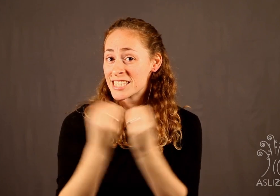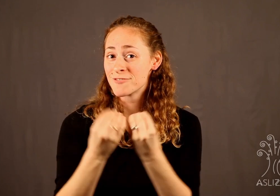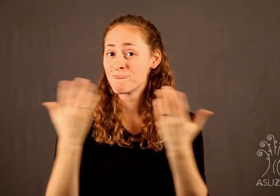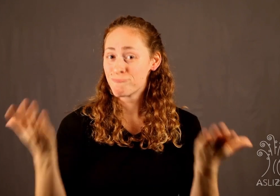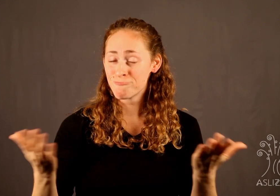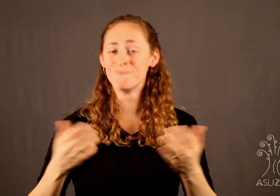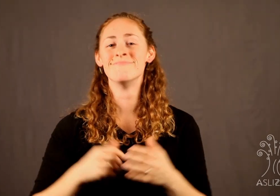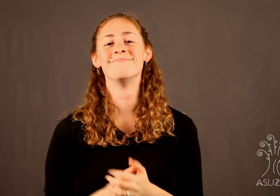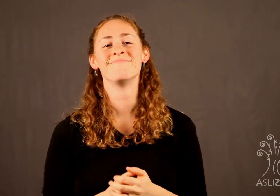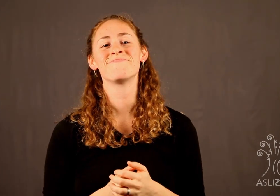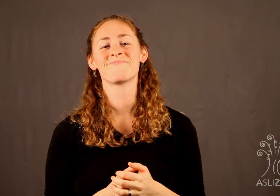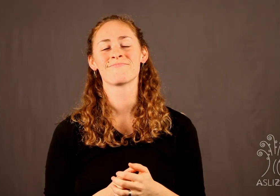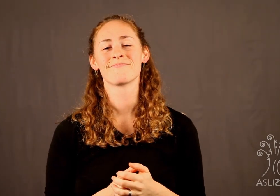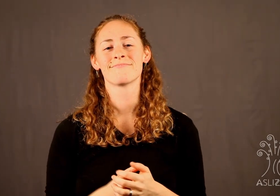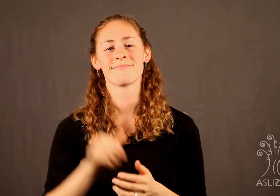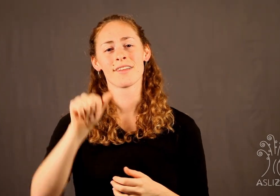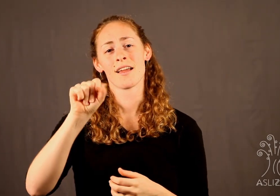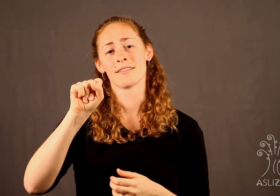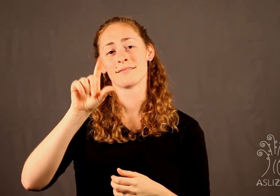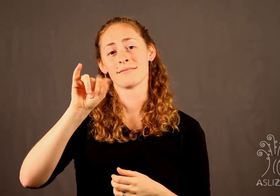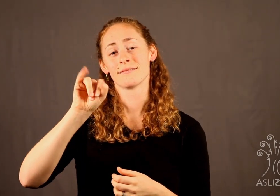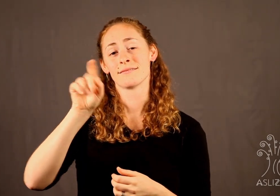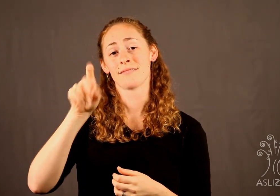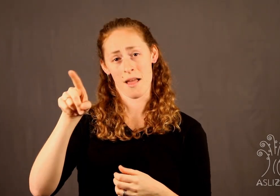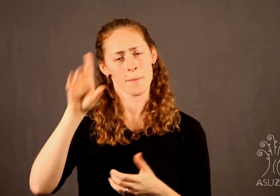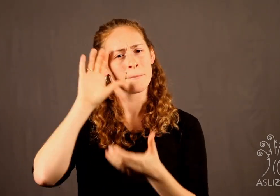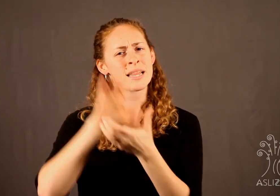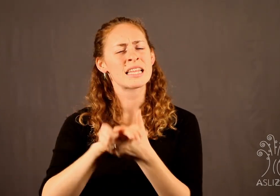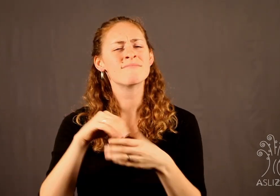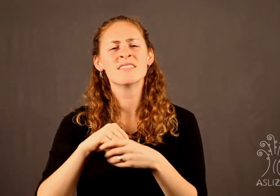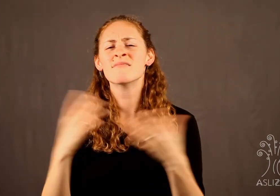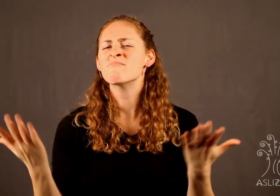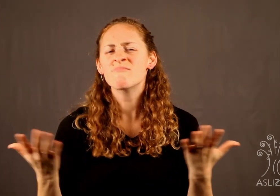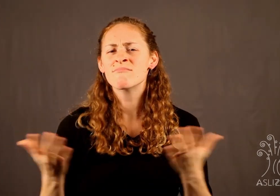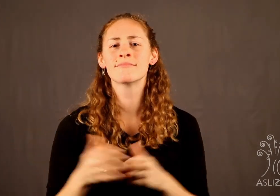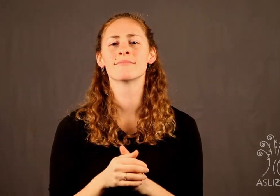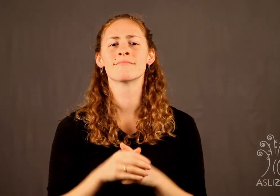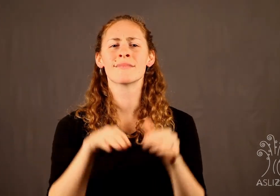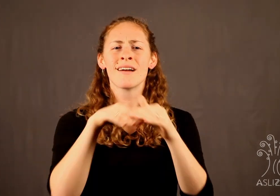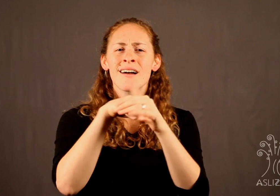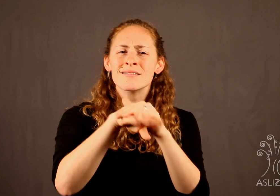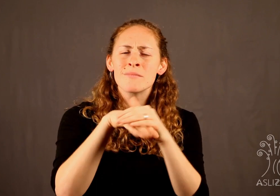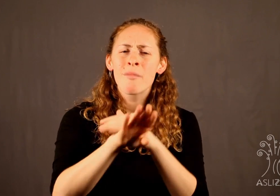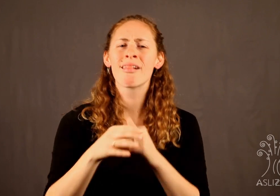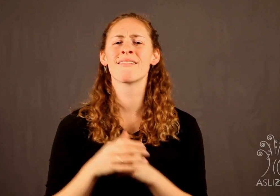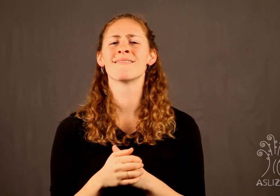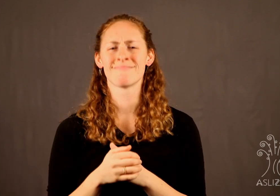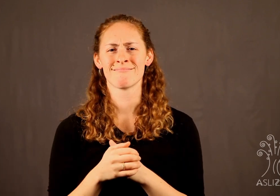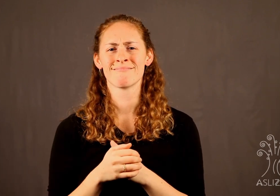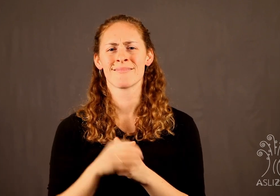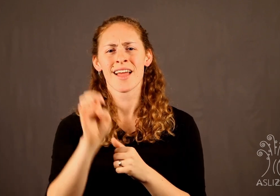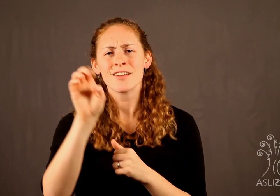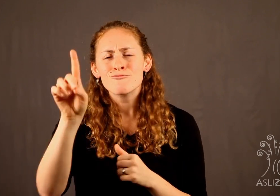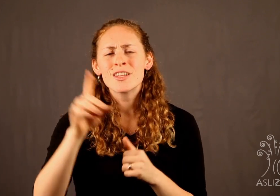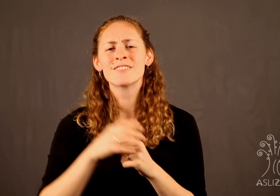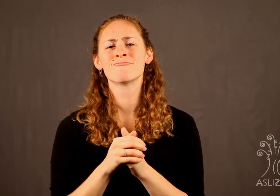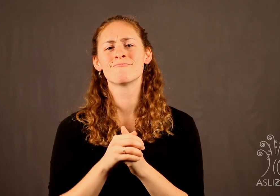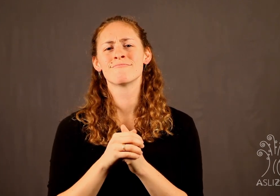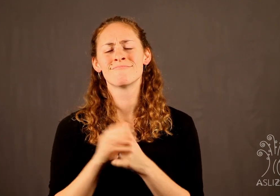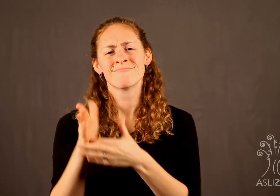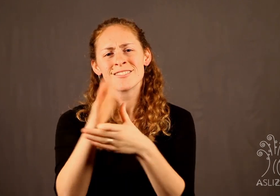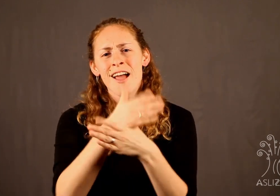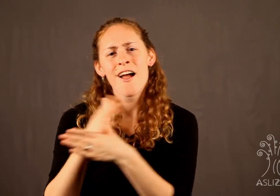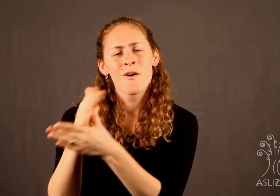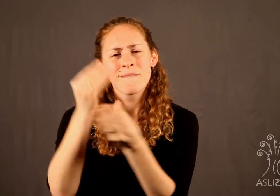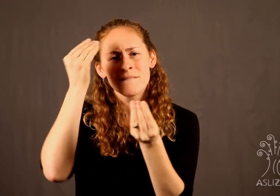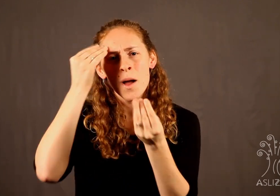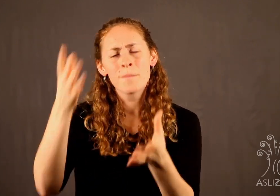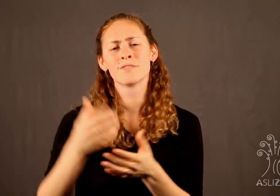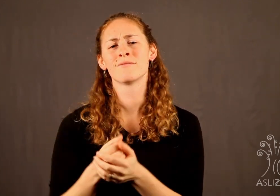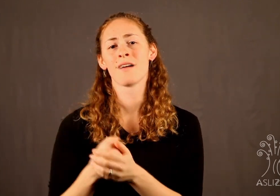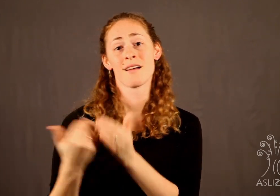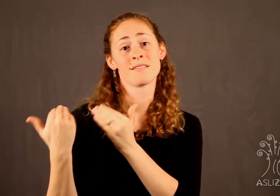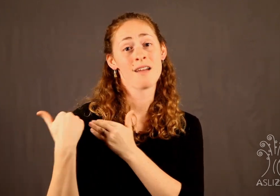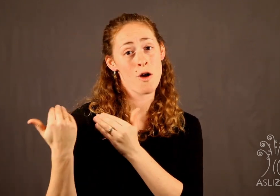or organization. ASLized believes in accessibility, education, shared resources and accountability.